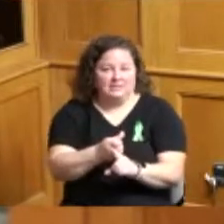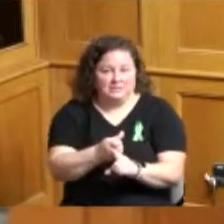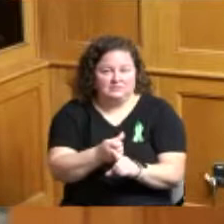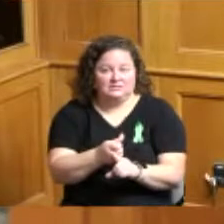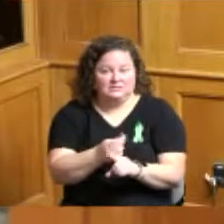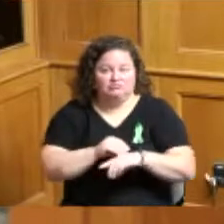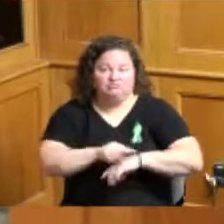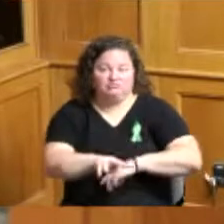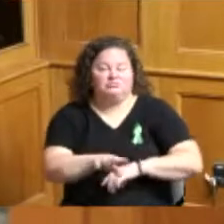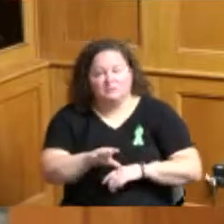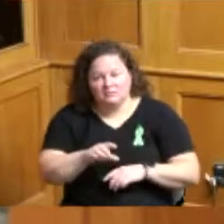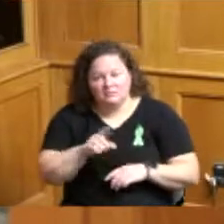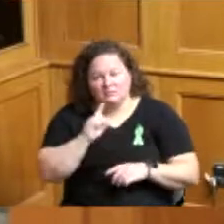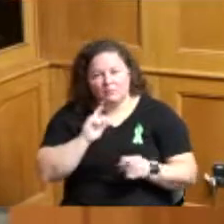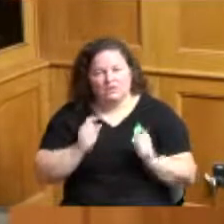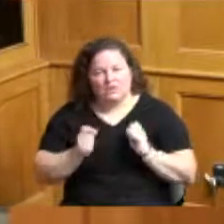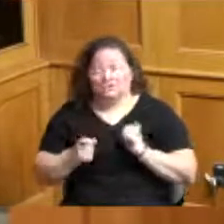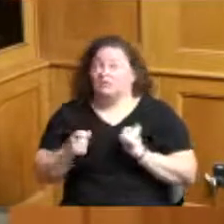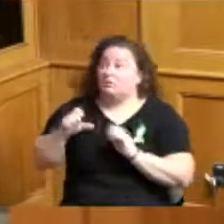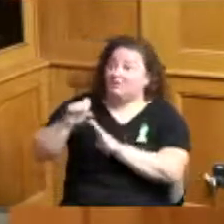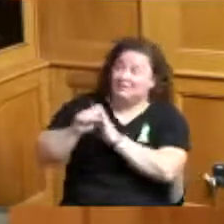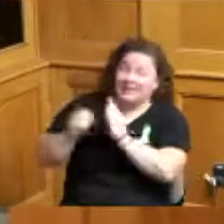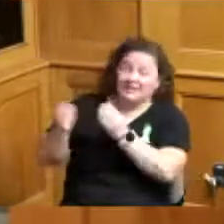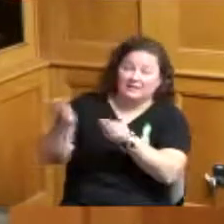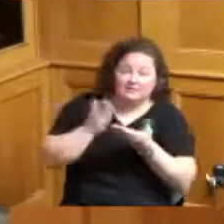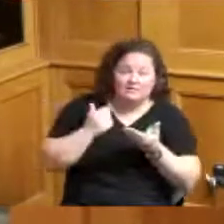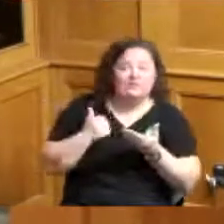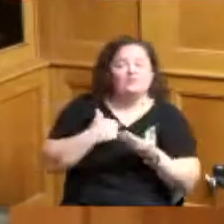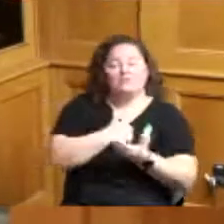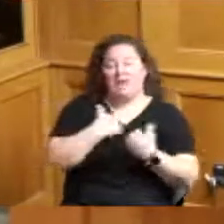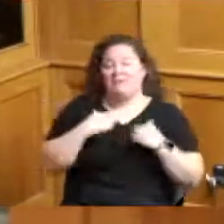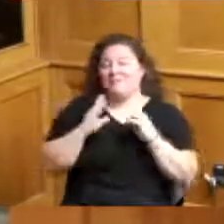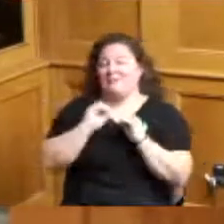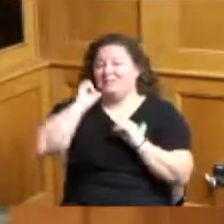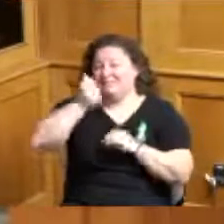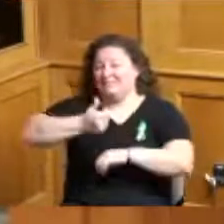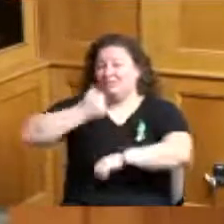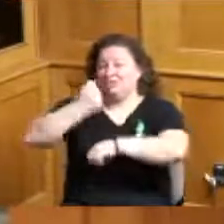get reports from the state have a meeting actually scheduled tomorrow with the state metro Directors